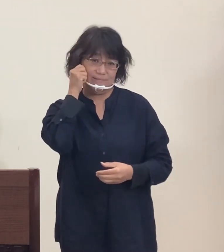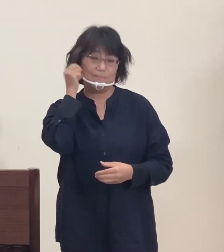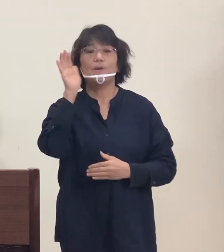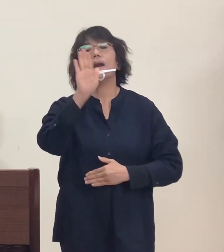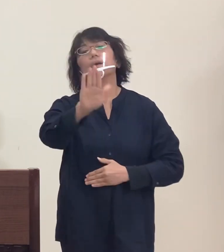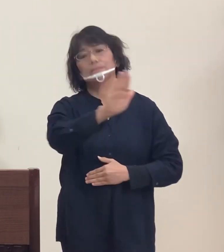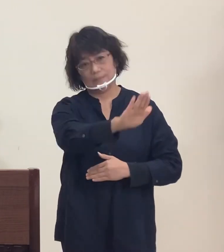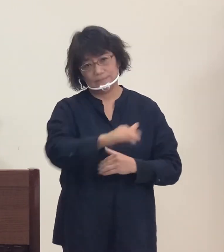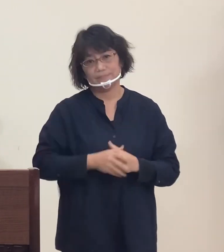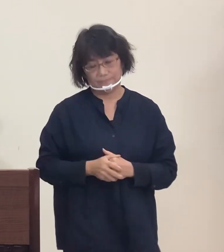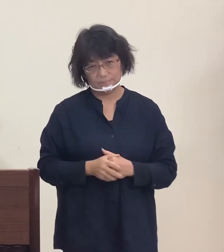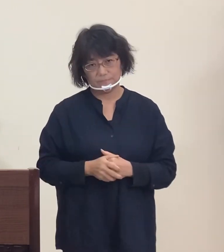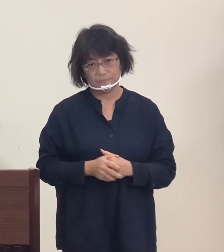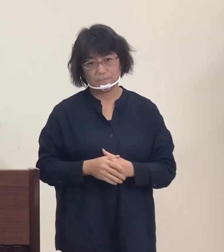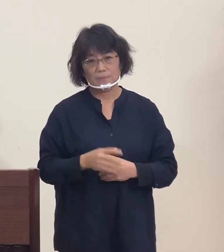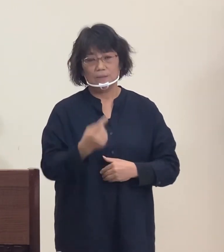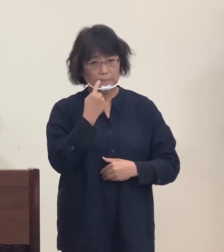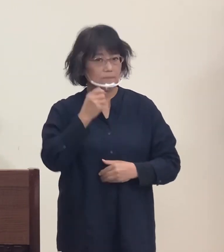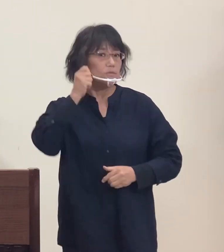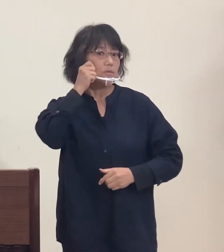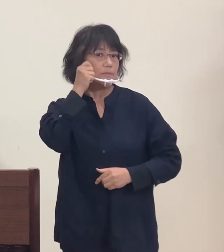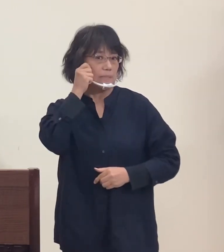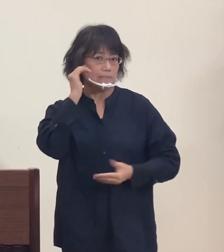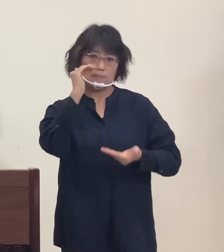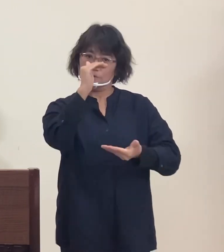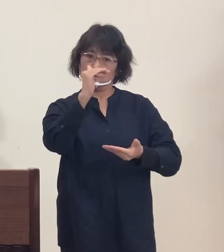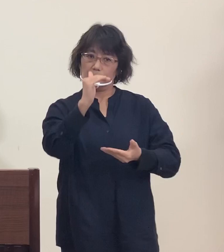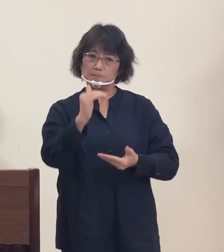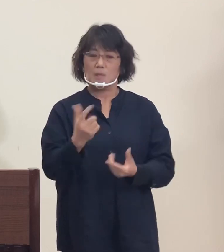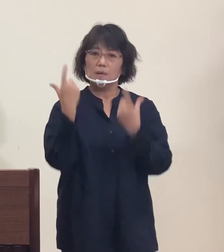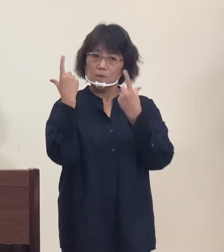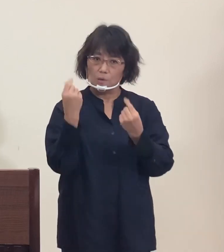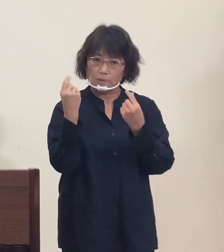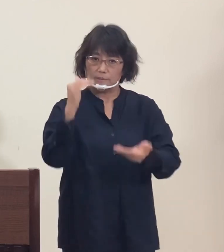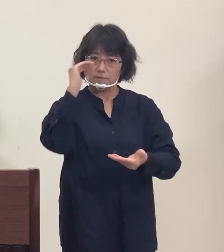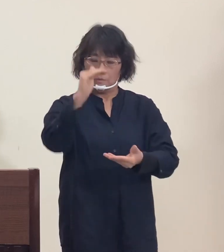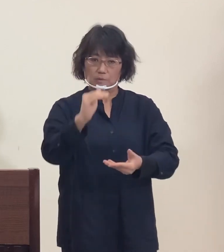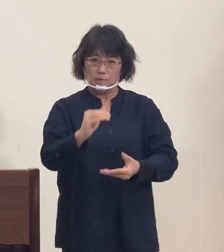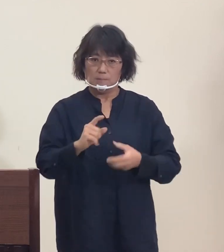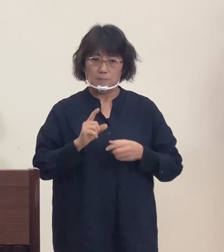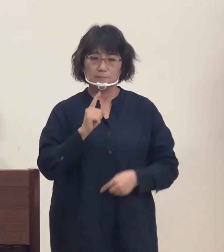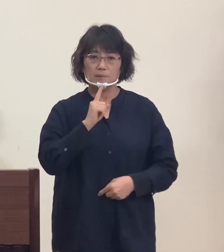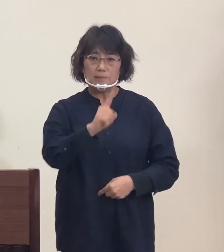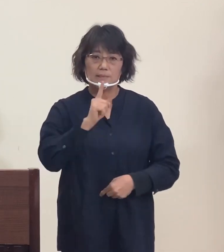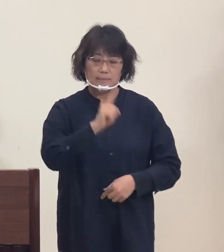Today I choose this harder option, and continue to repeat the same message.